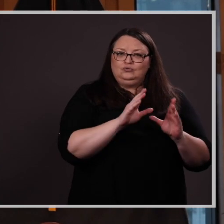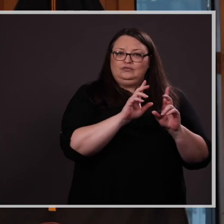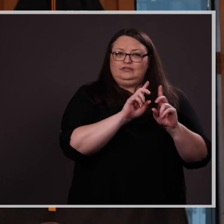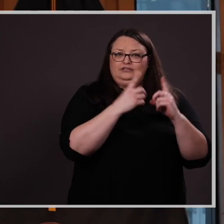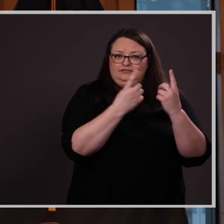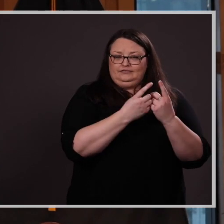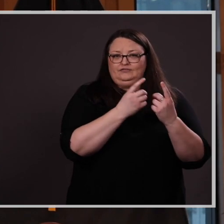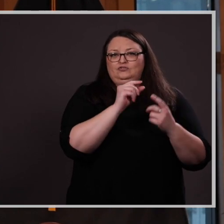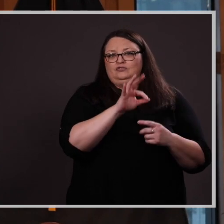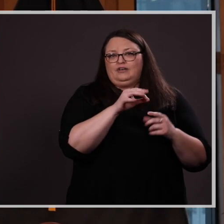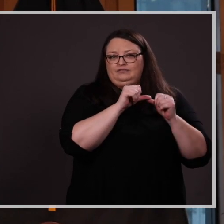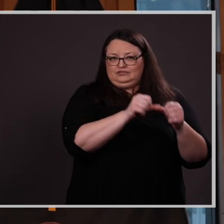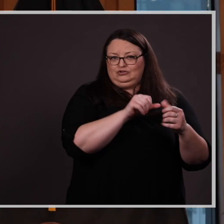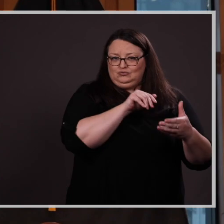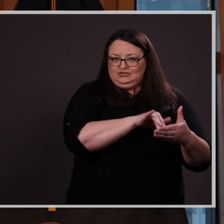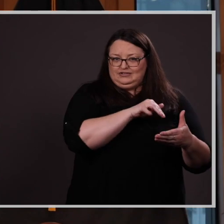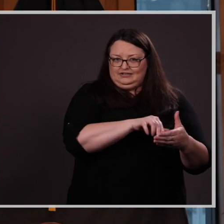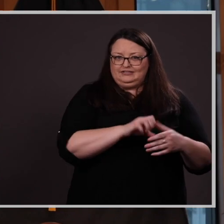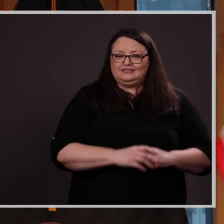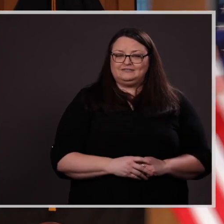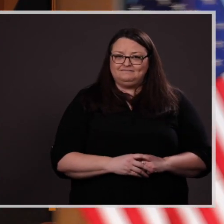Division of Continuing Studies.